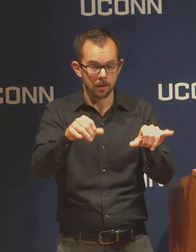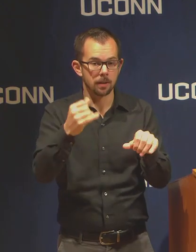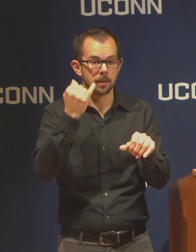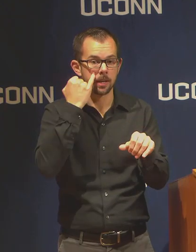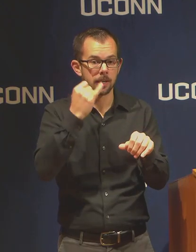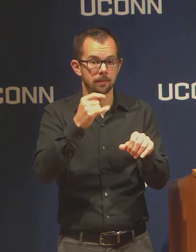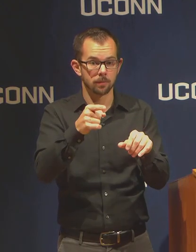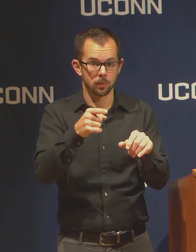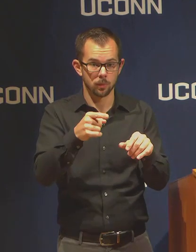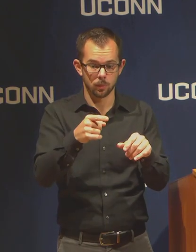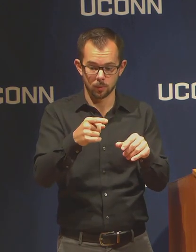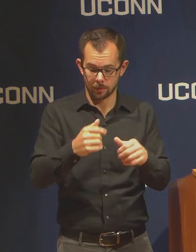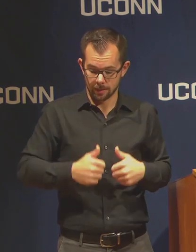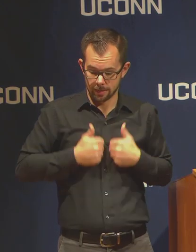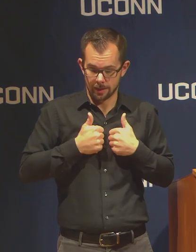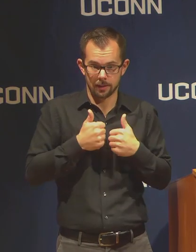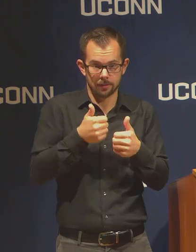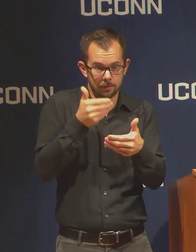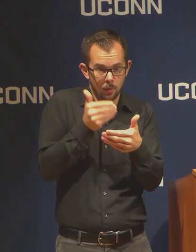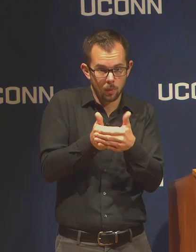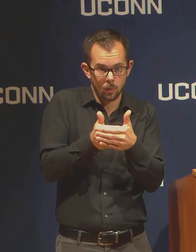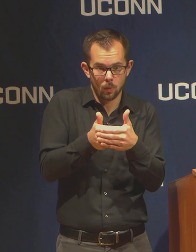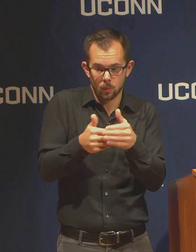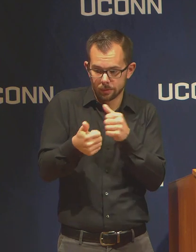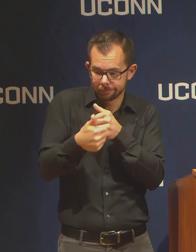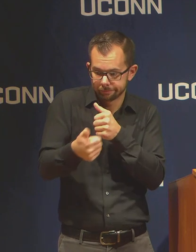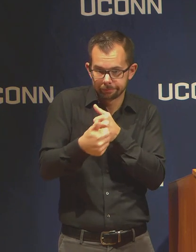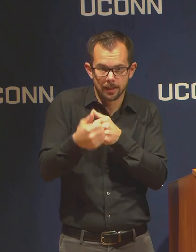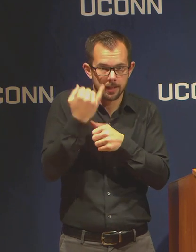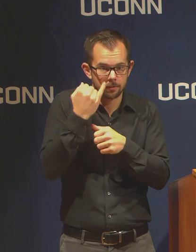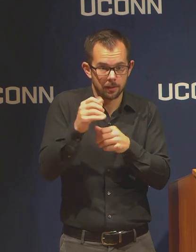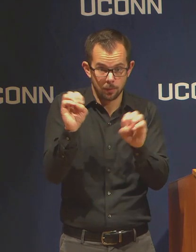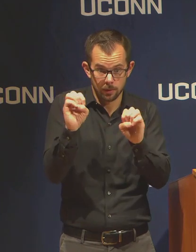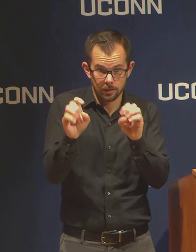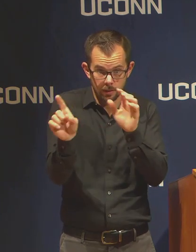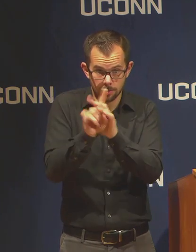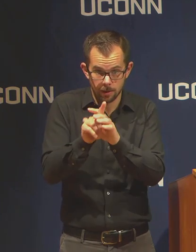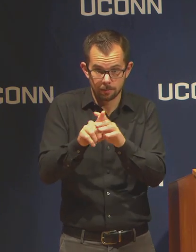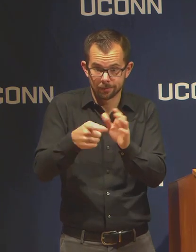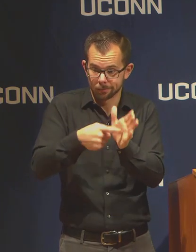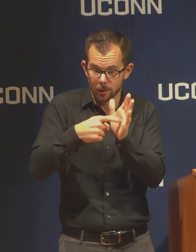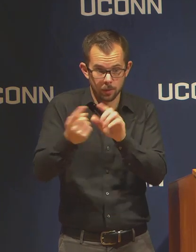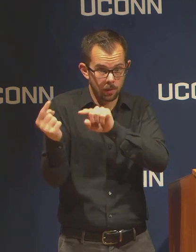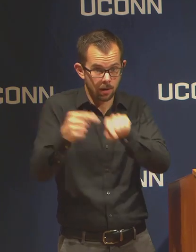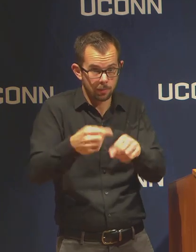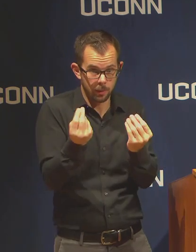commuting distance in case of emergencies, you need to report to campus. You should be fine.